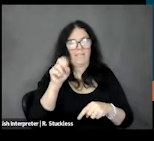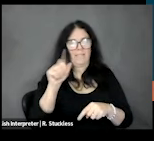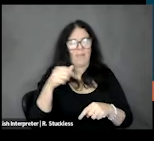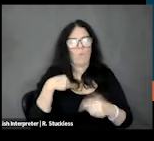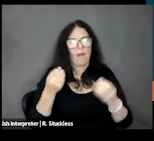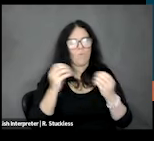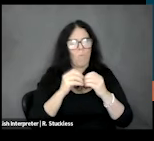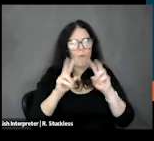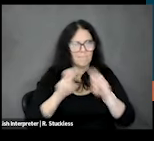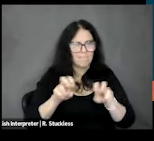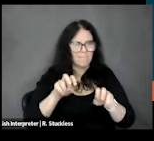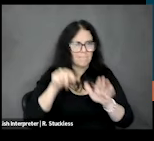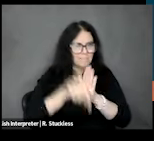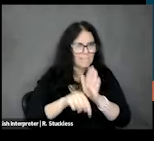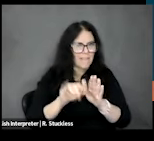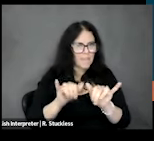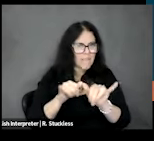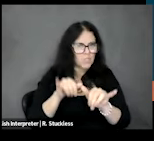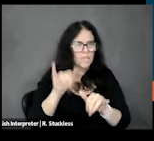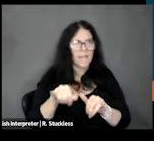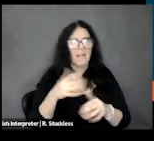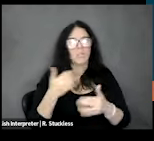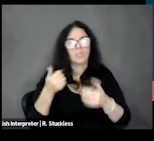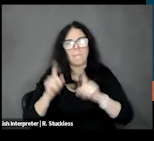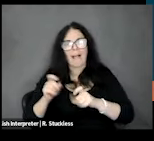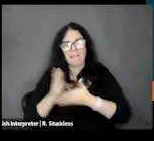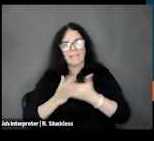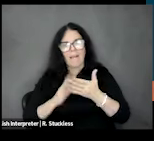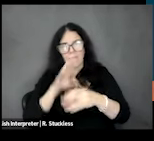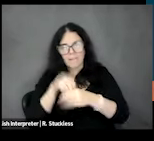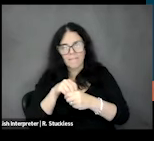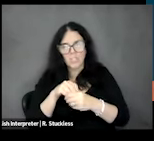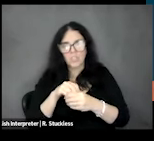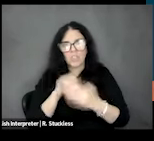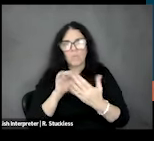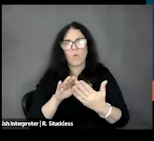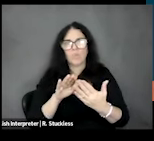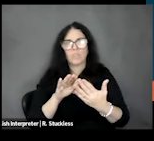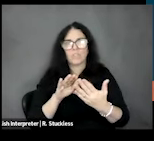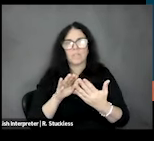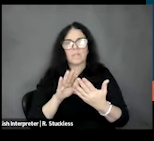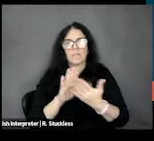of the measure, piloting some intervention approaches that get brainstormed during